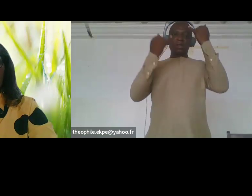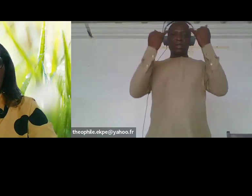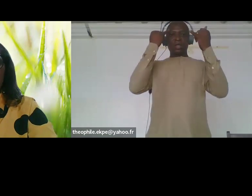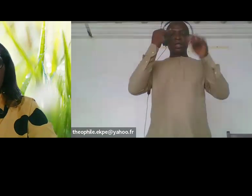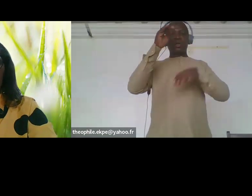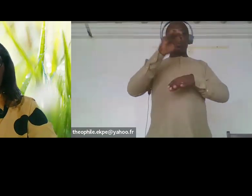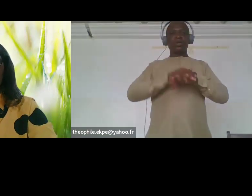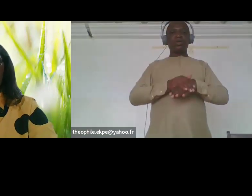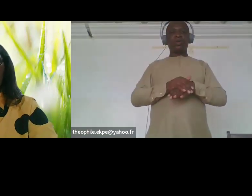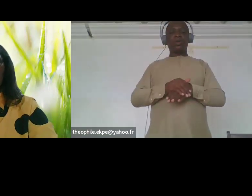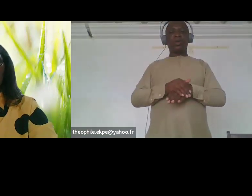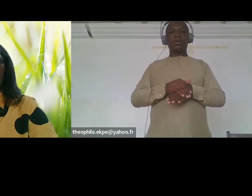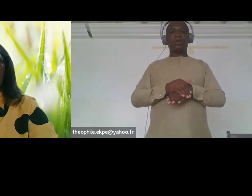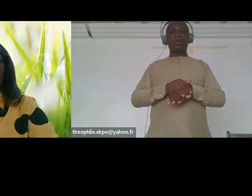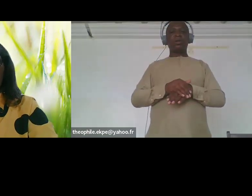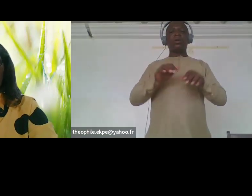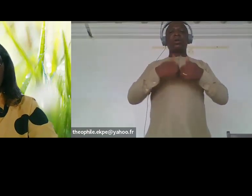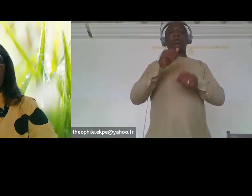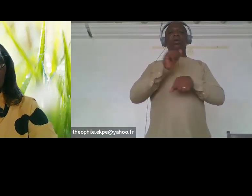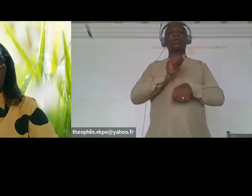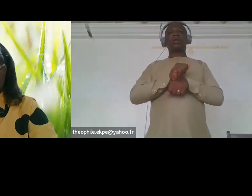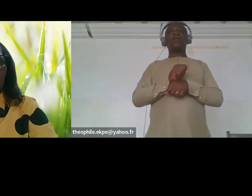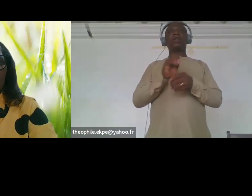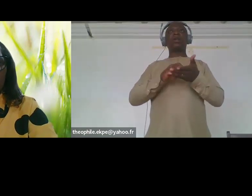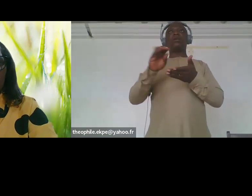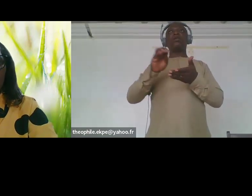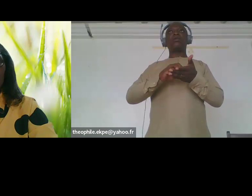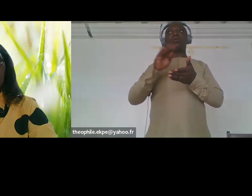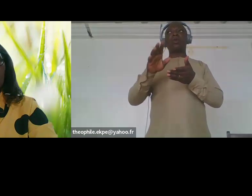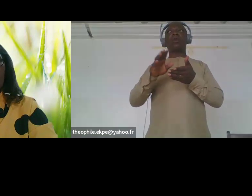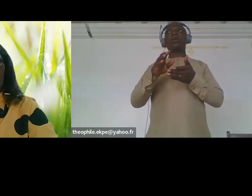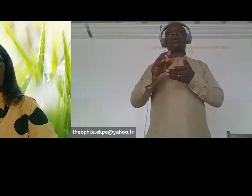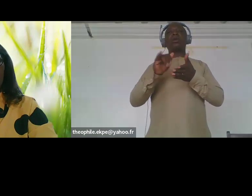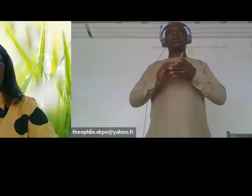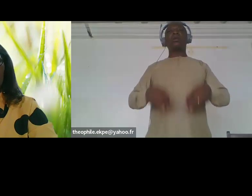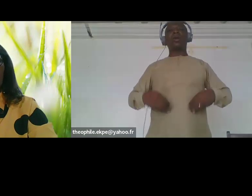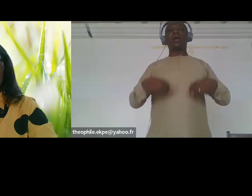fertilizer uh that they can sell to their community but also they can use to